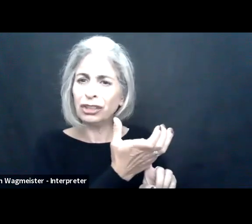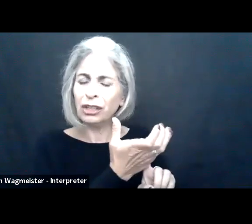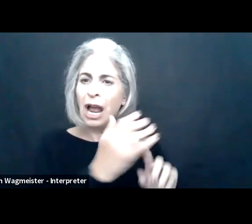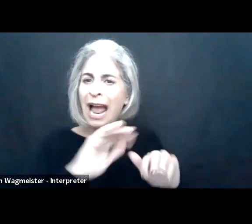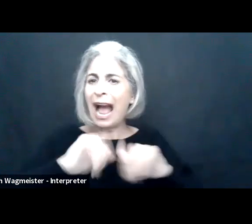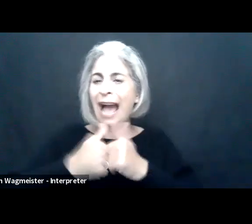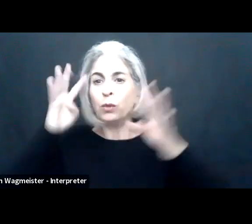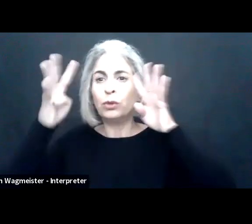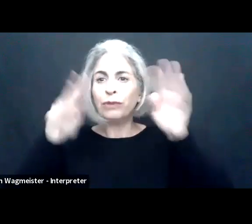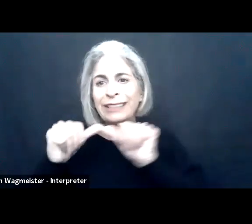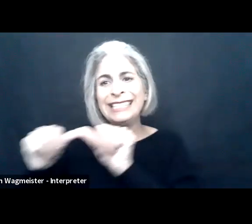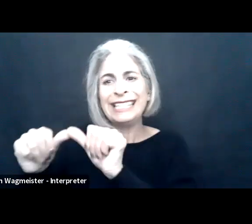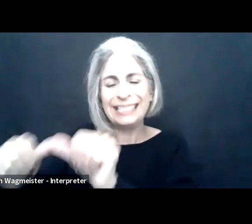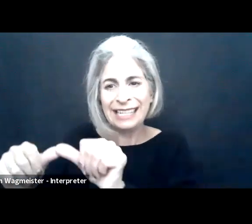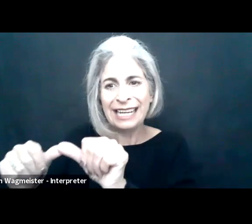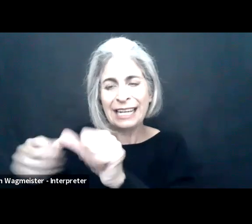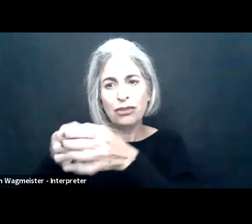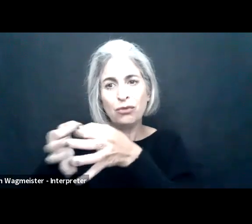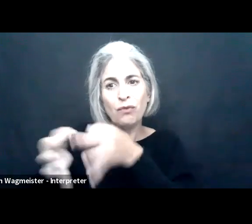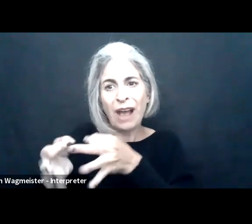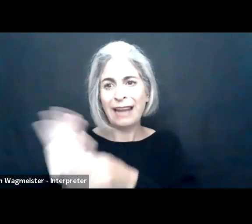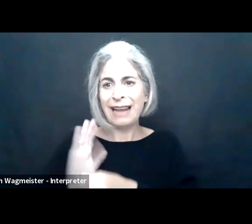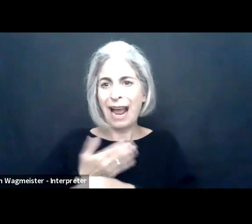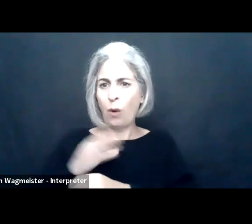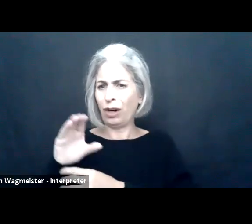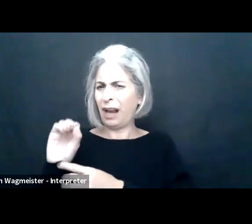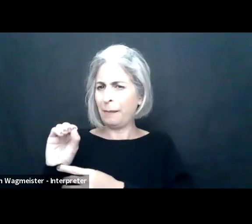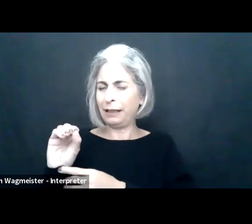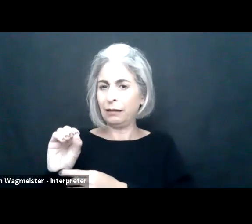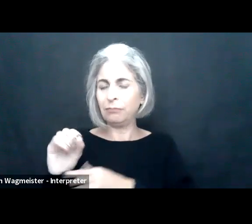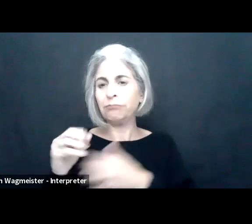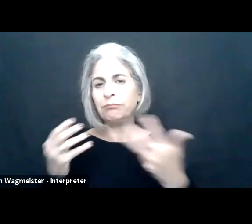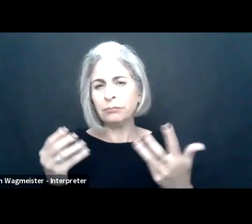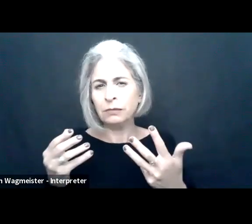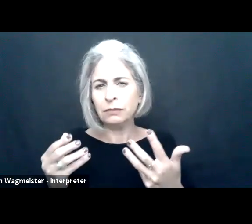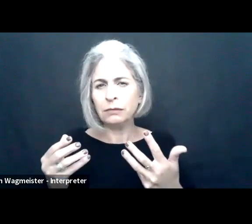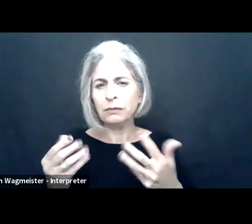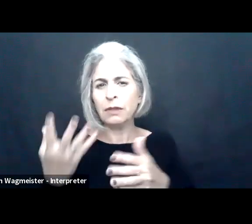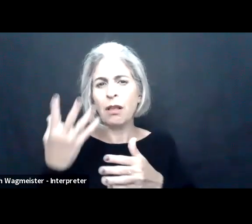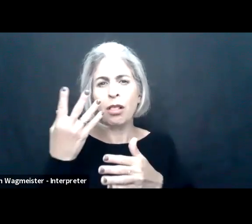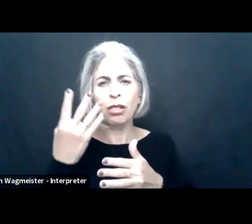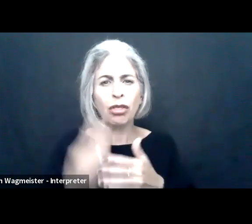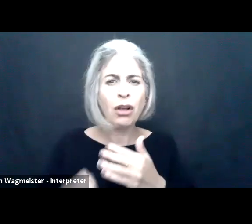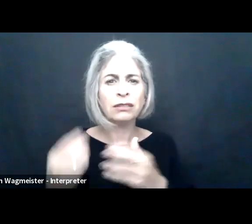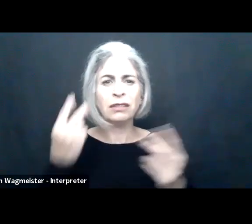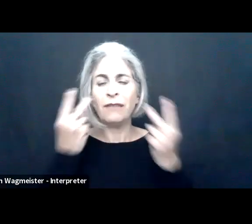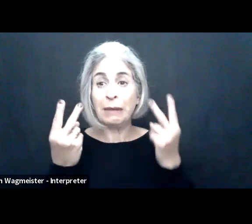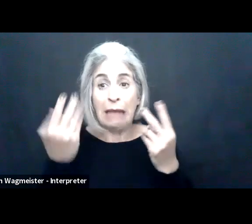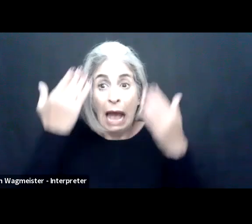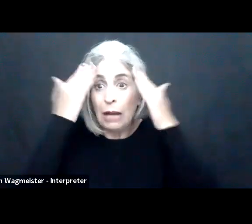This brins challenging questions, what is our culture? How do we create something consistent to company?